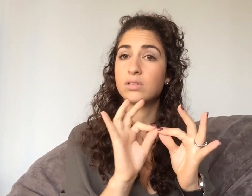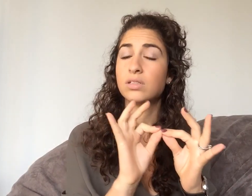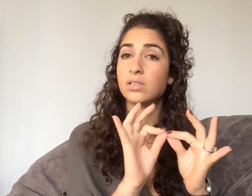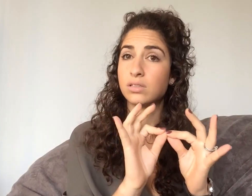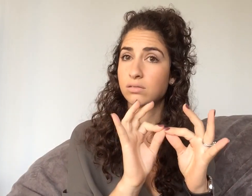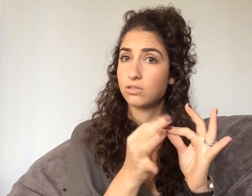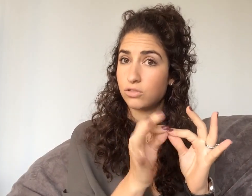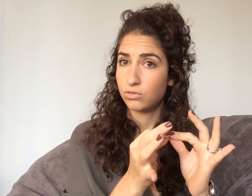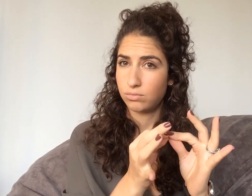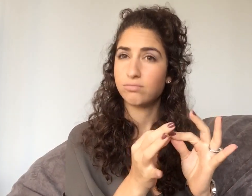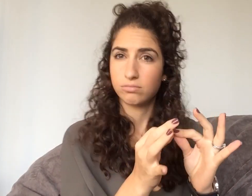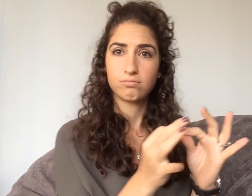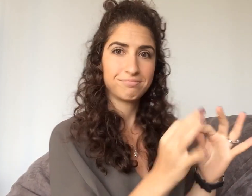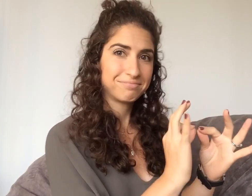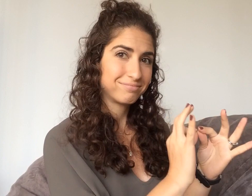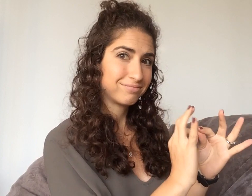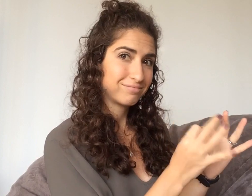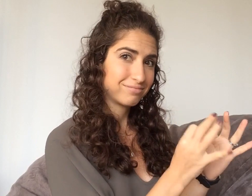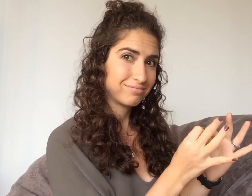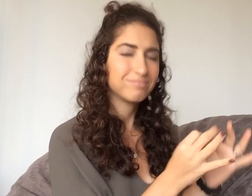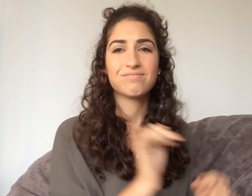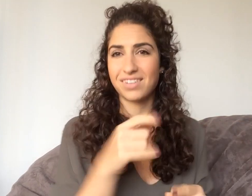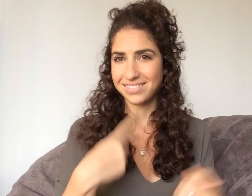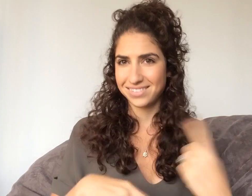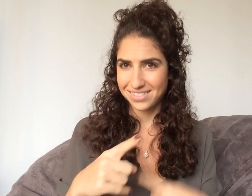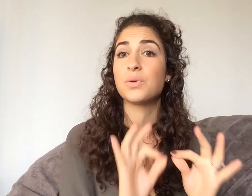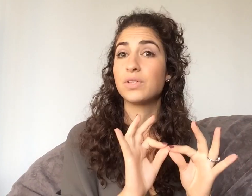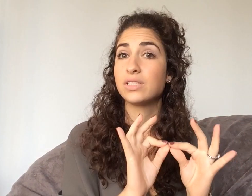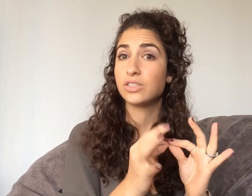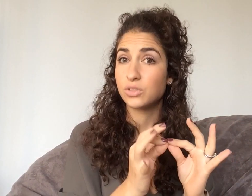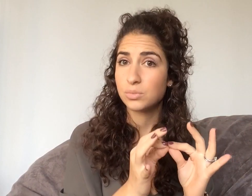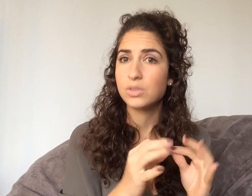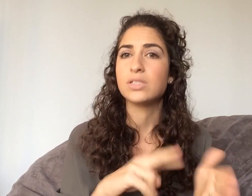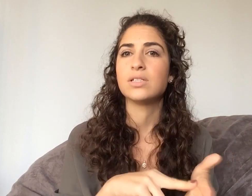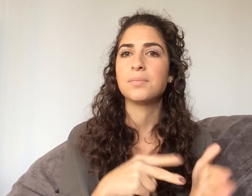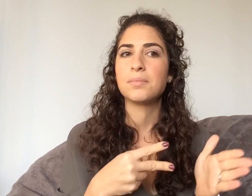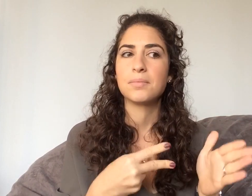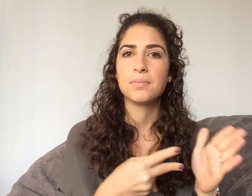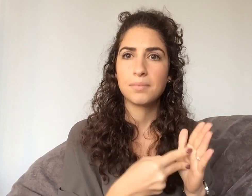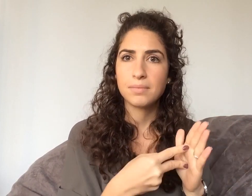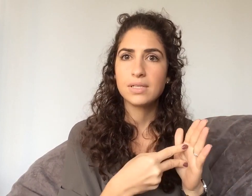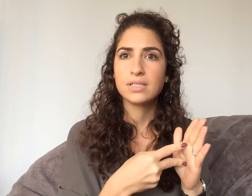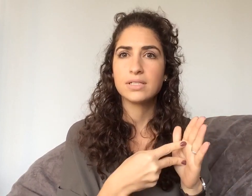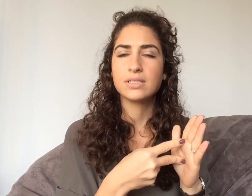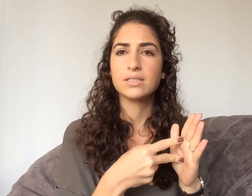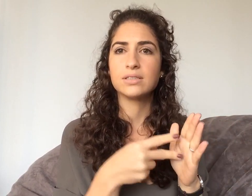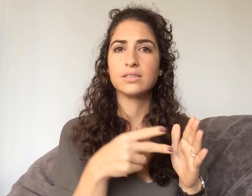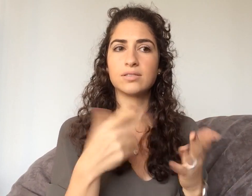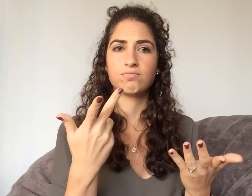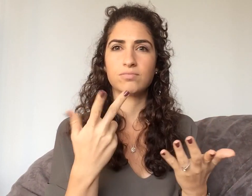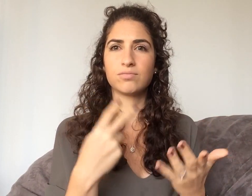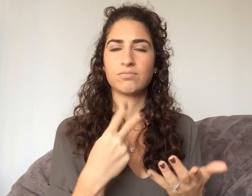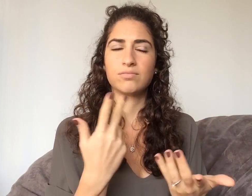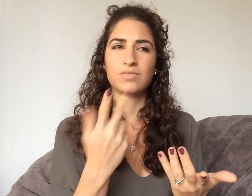Interpreting (and that's the sign interpreting), interpreting means